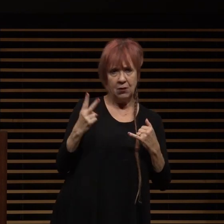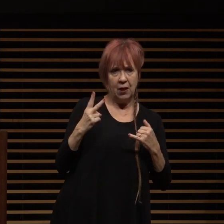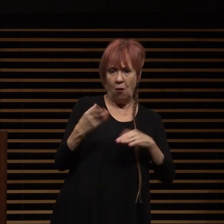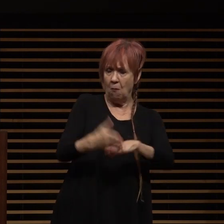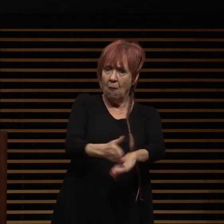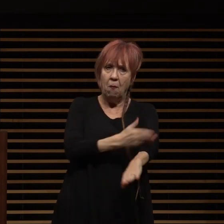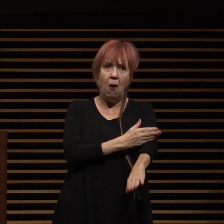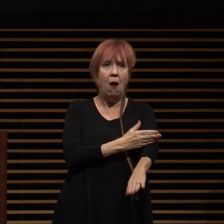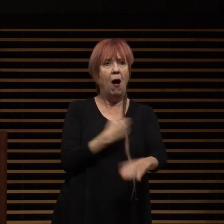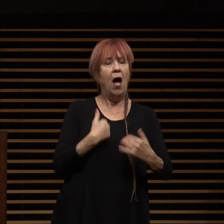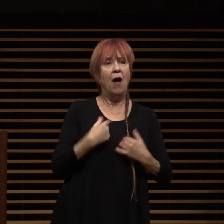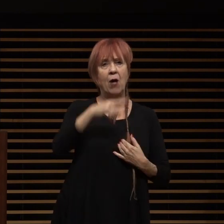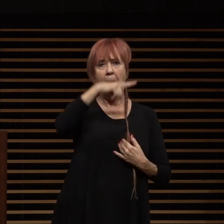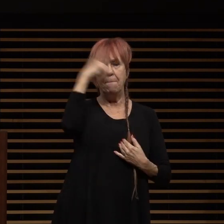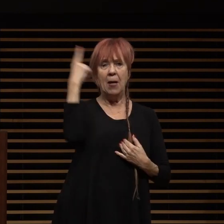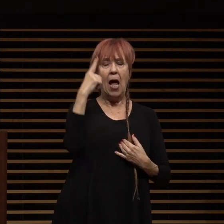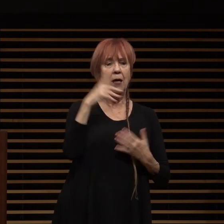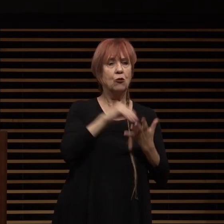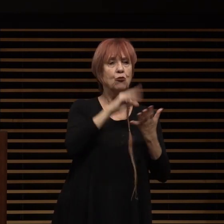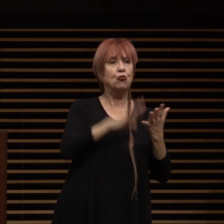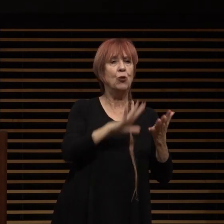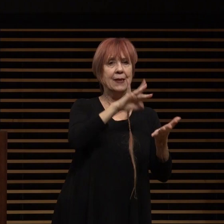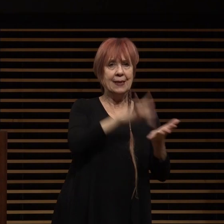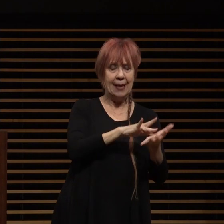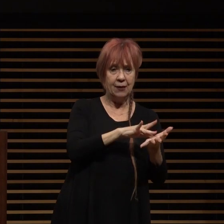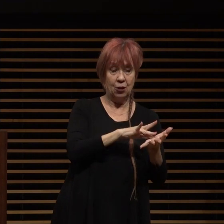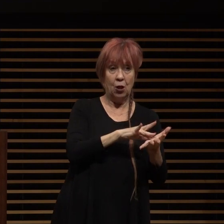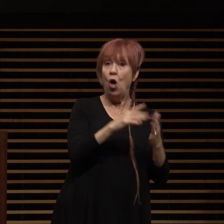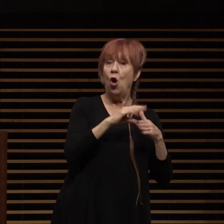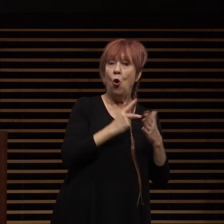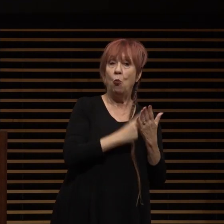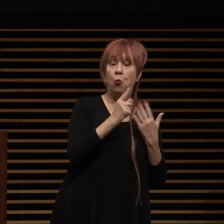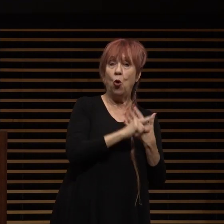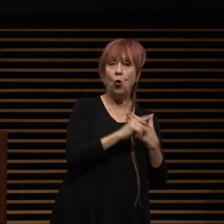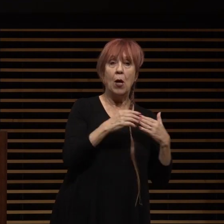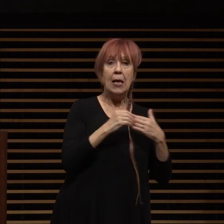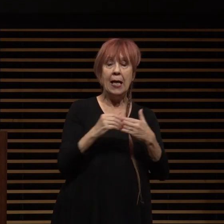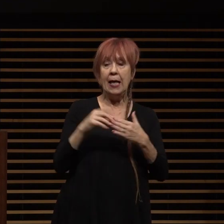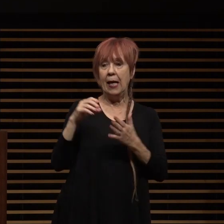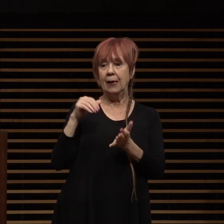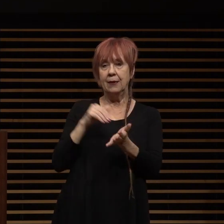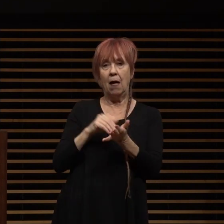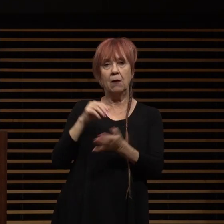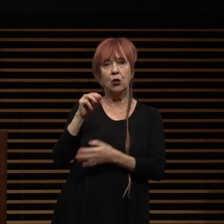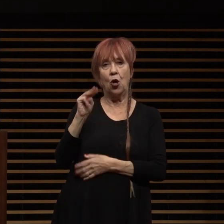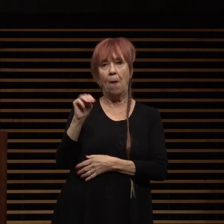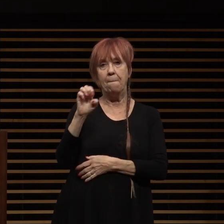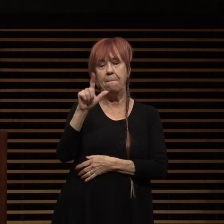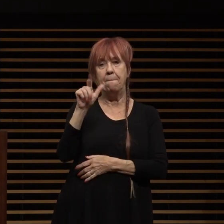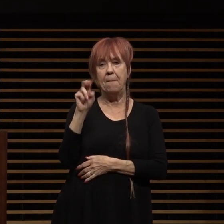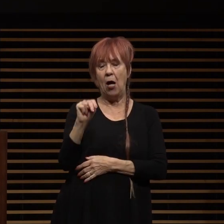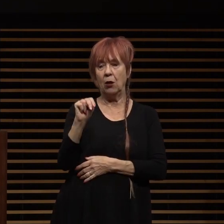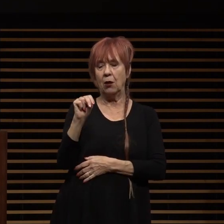have a black stem center a program led by dr merlin johnson and a